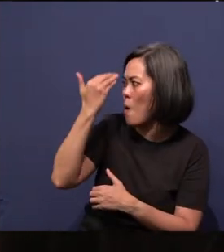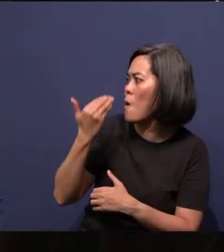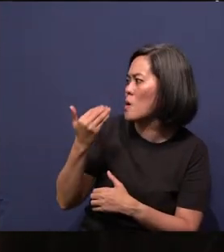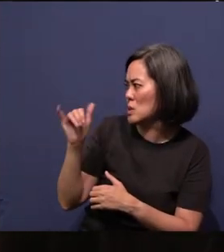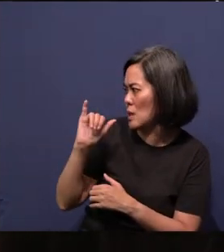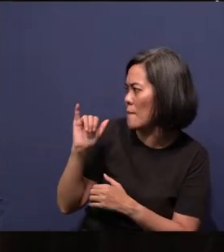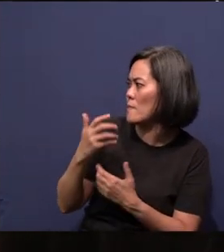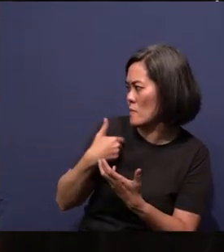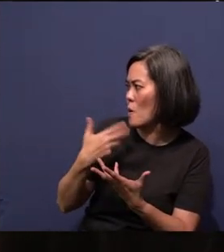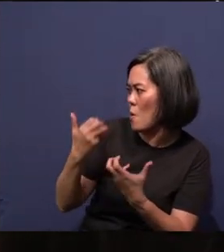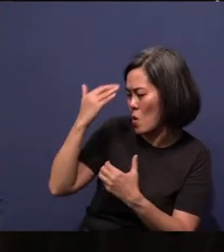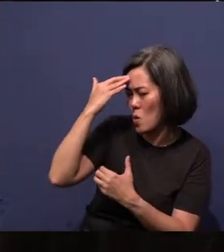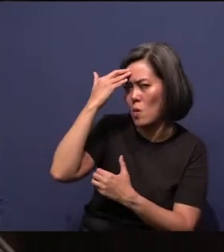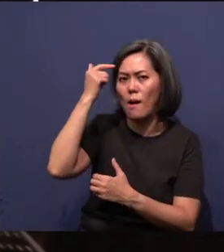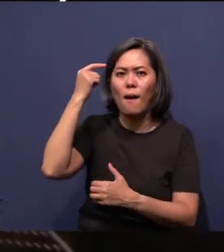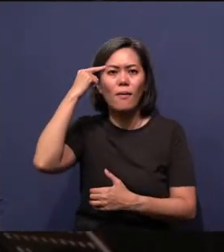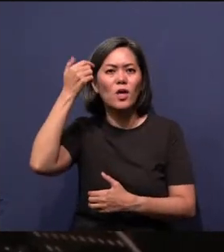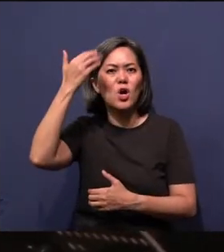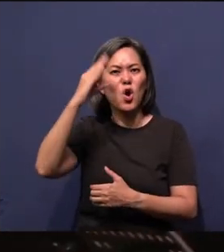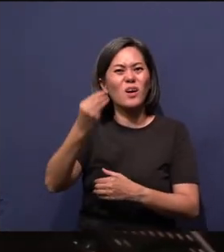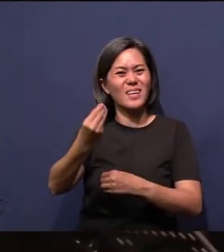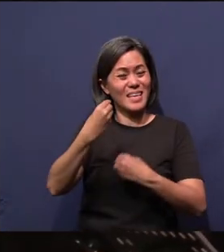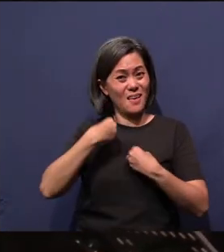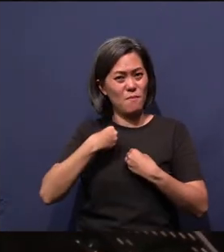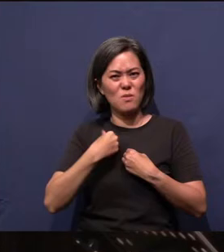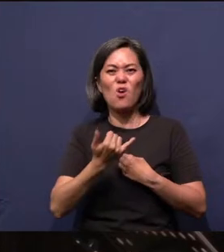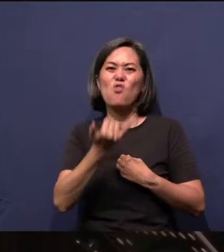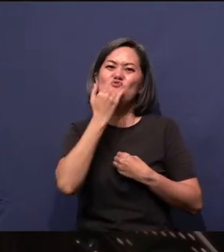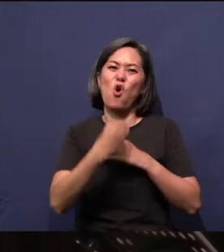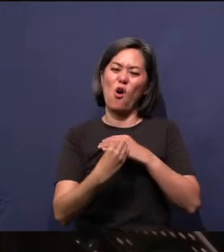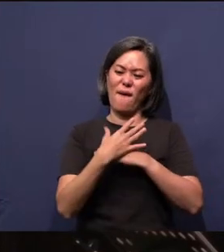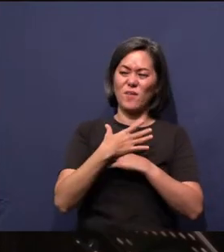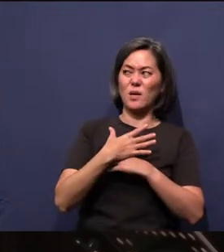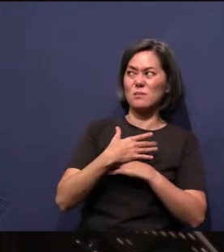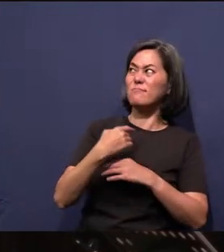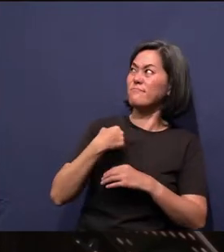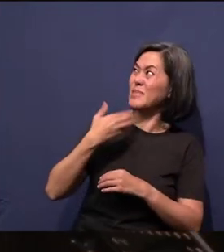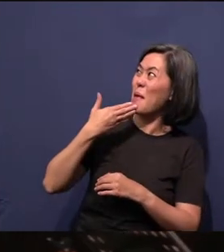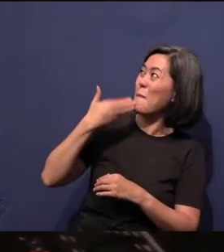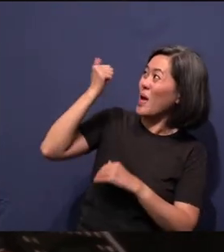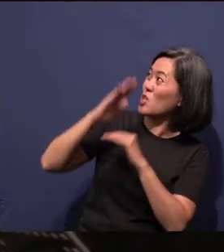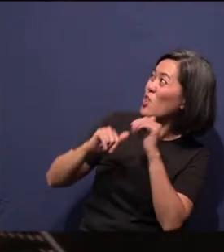In fact, I think God gave me a wrong advice. I can do better than Him. So I don't